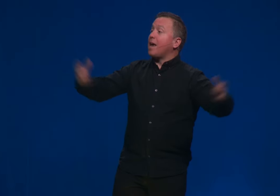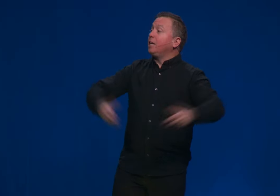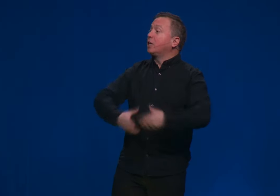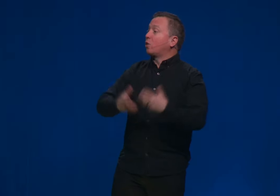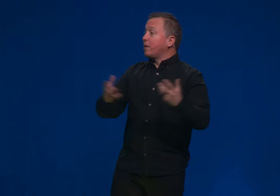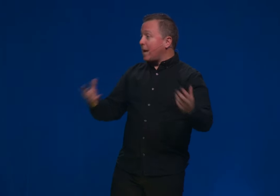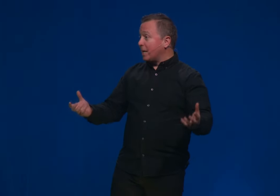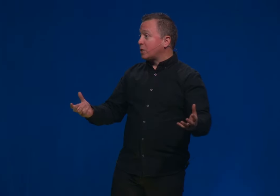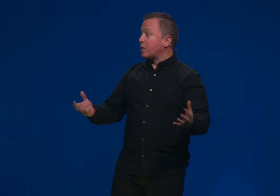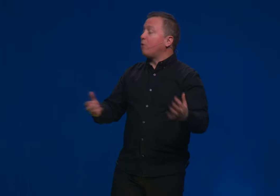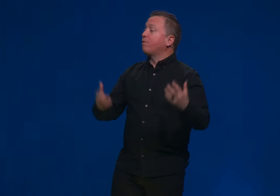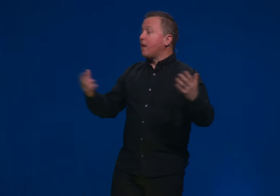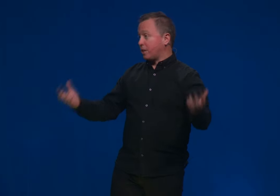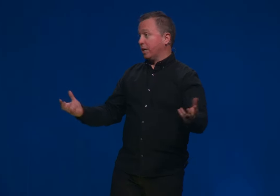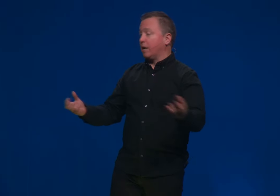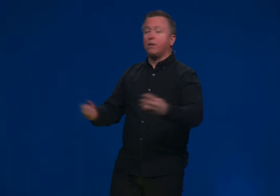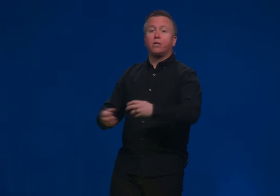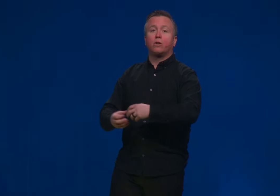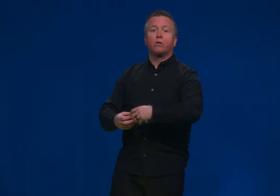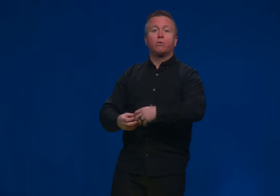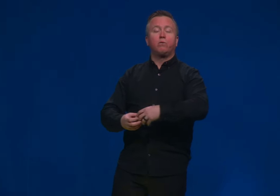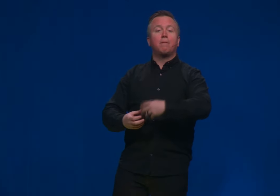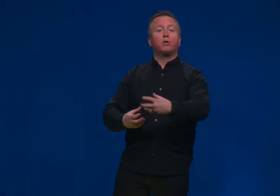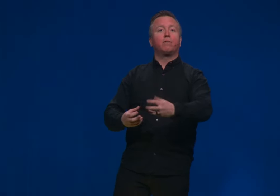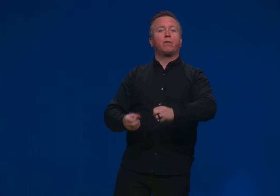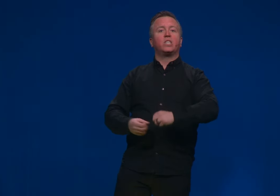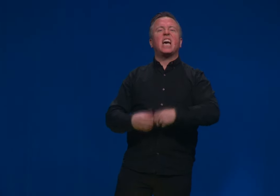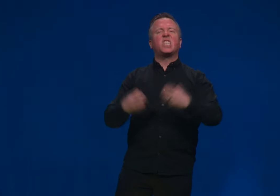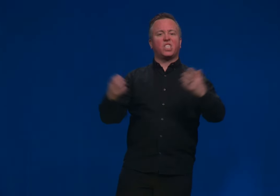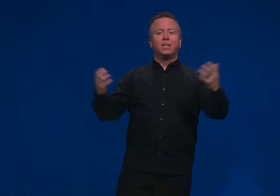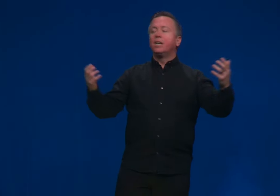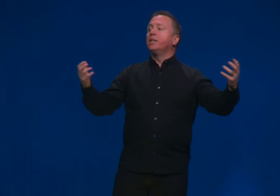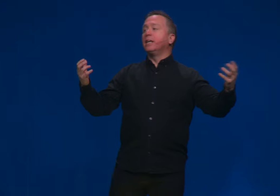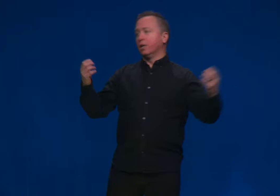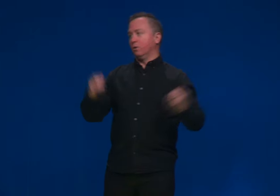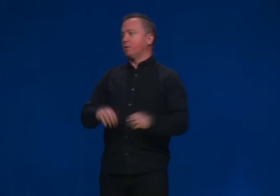and He creates out of nothing the you never heard the phrase ex nihilo,